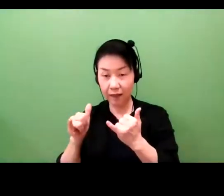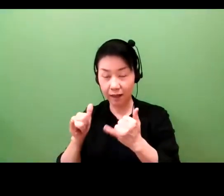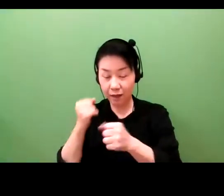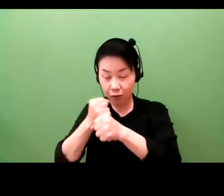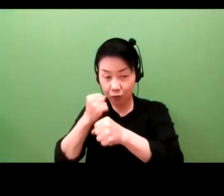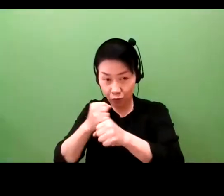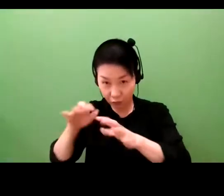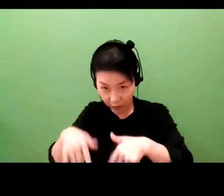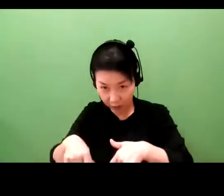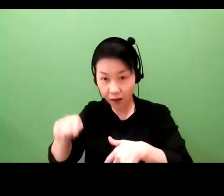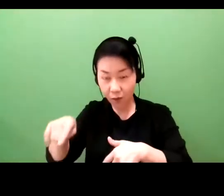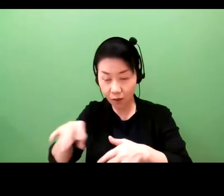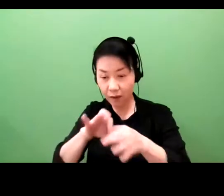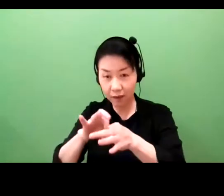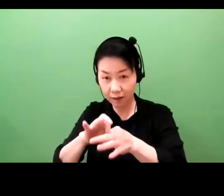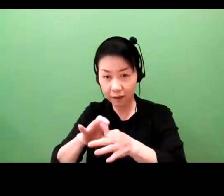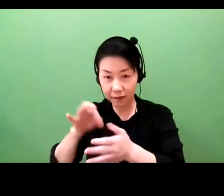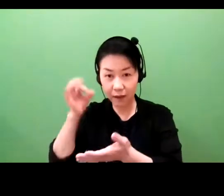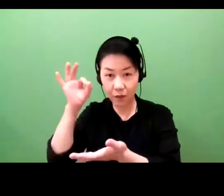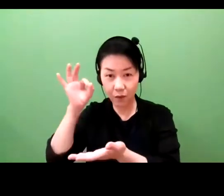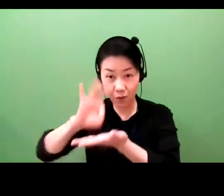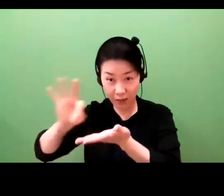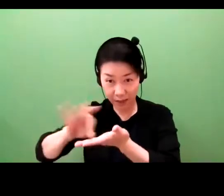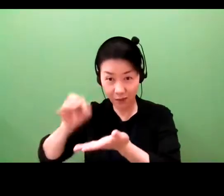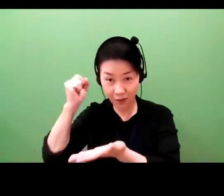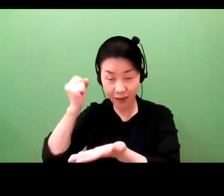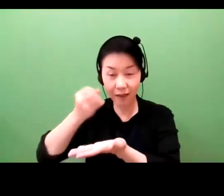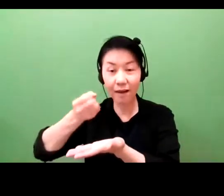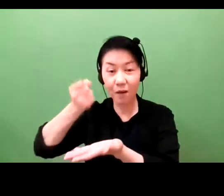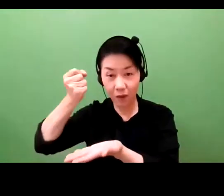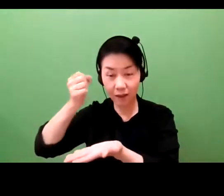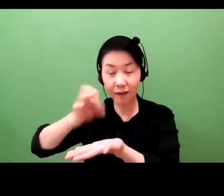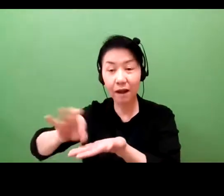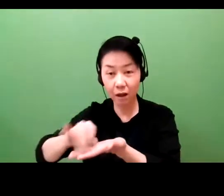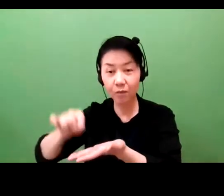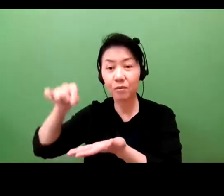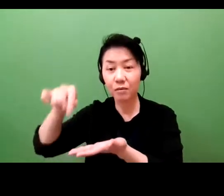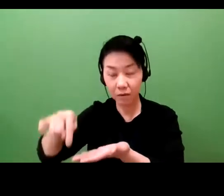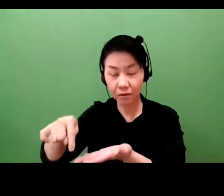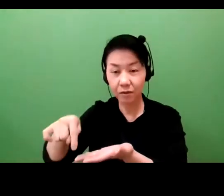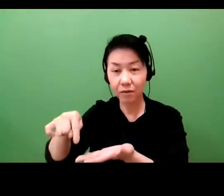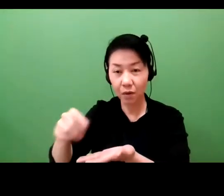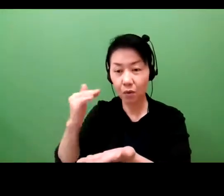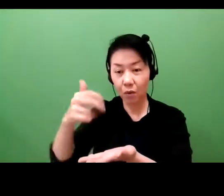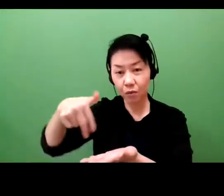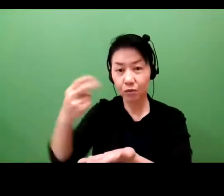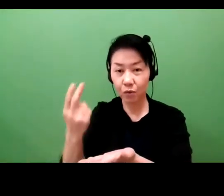You have to pay off that cost. Your competitor, who just copied this from you,